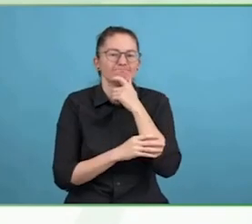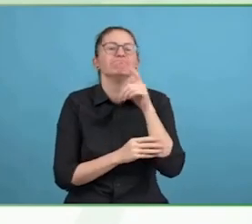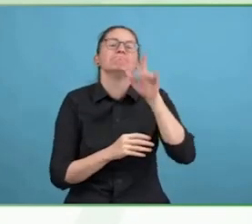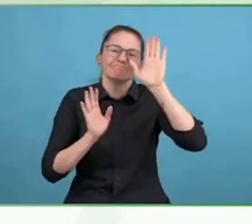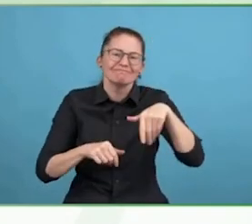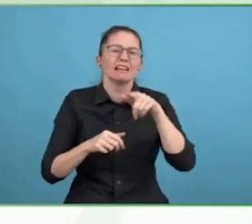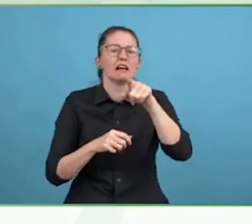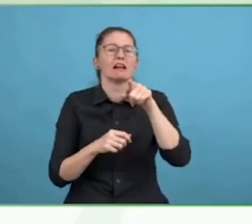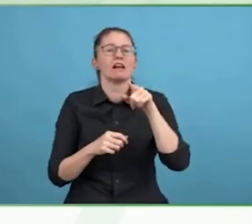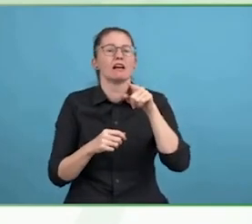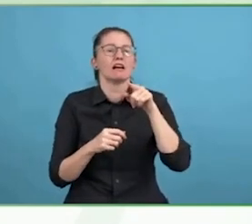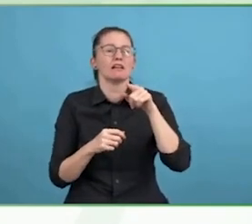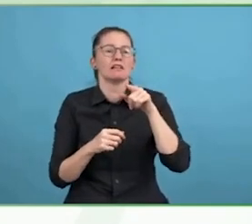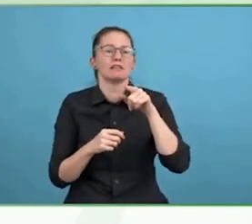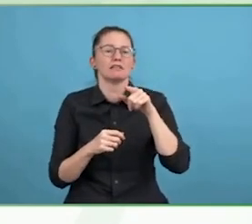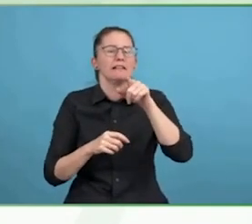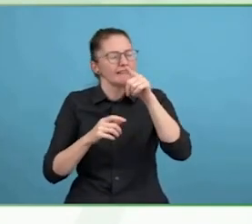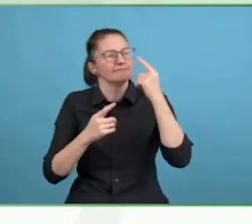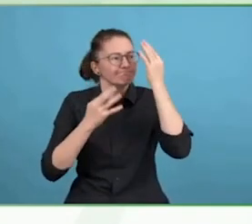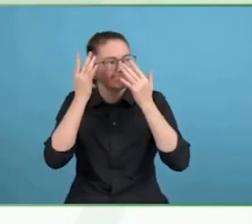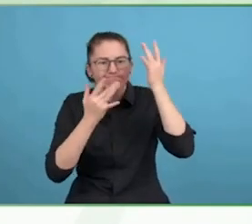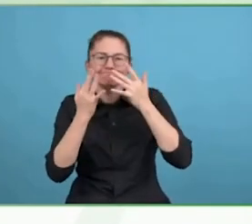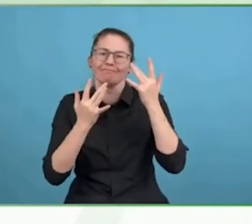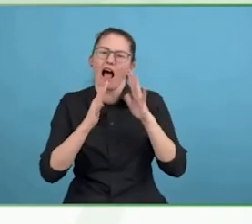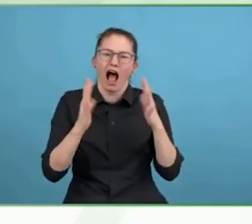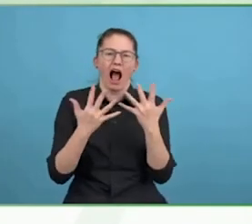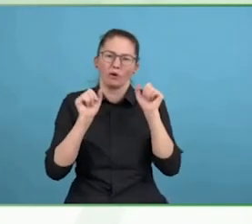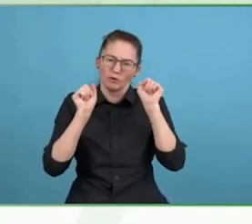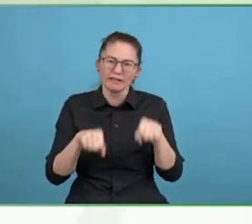Stay close to this. Tell us when we are doing it right.